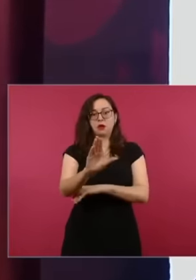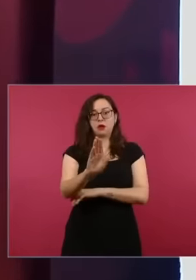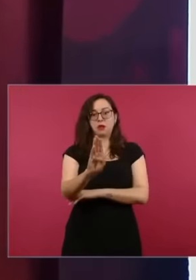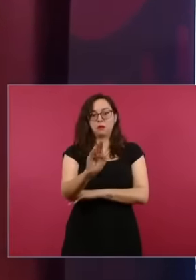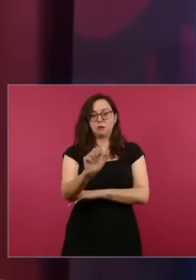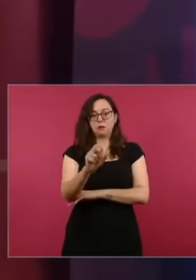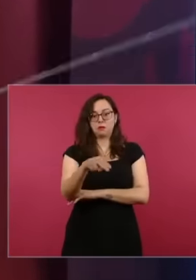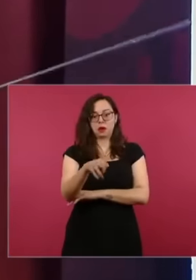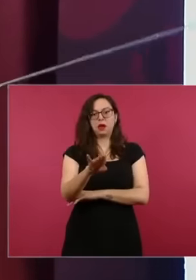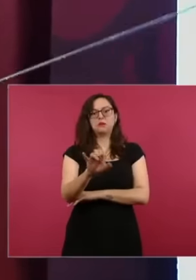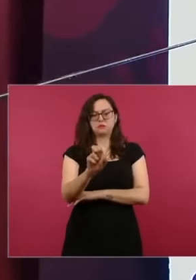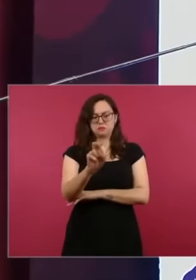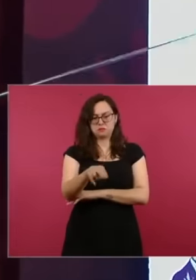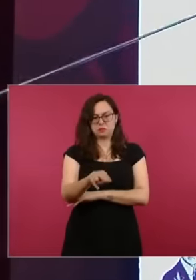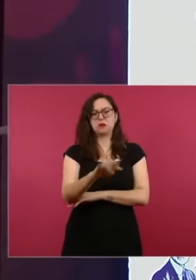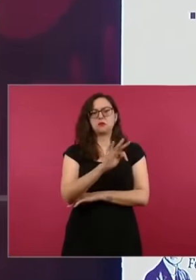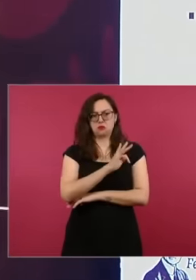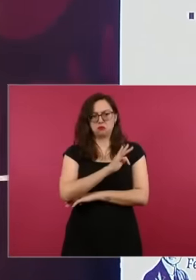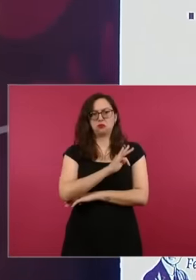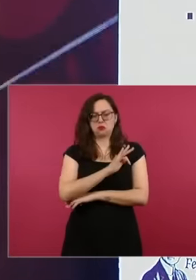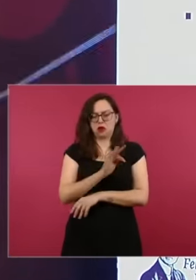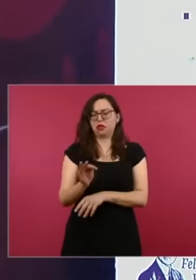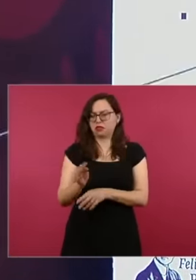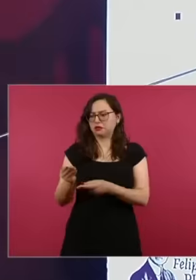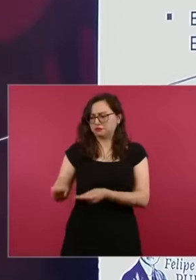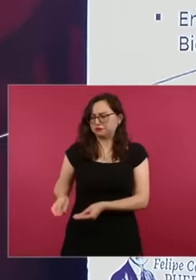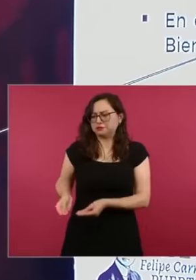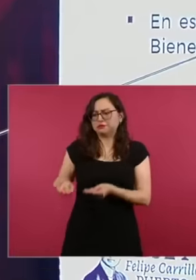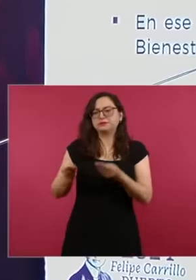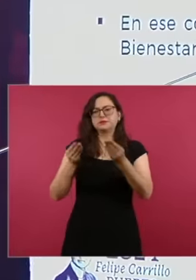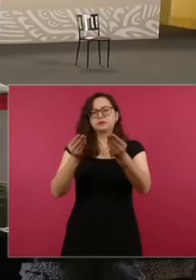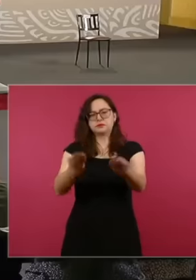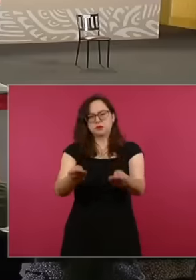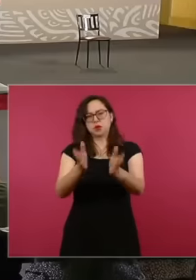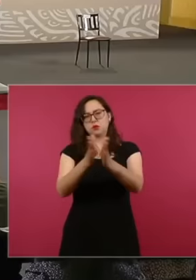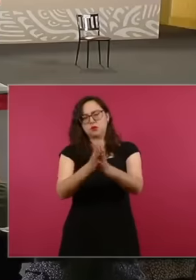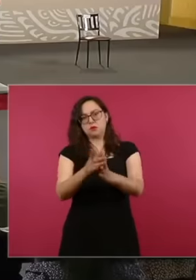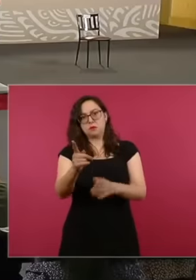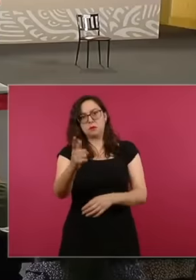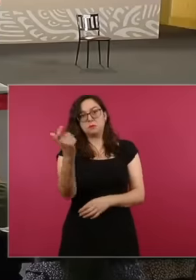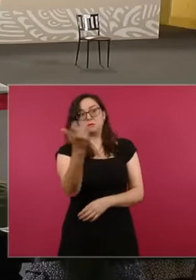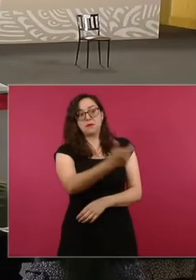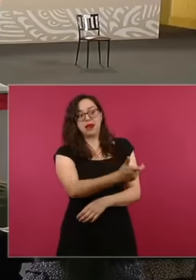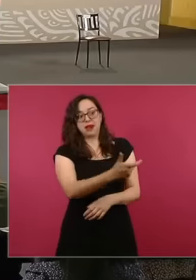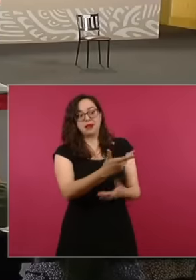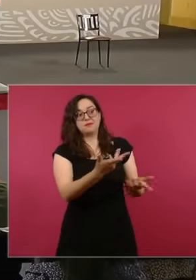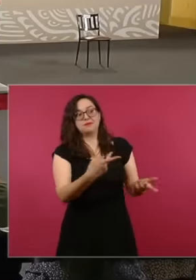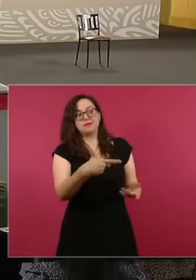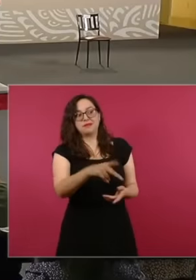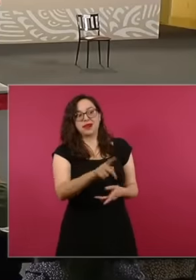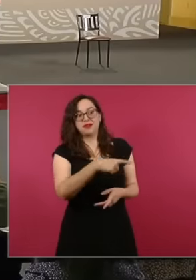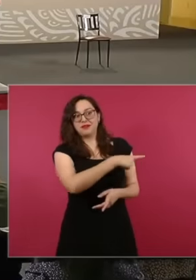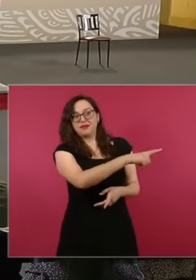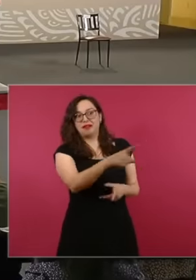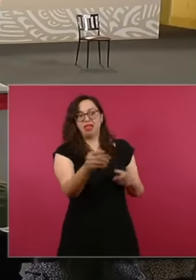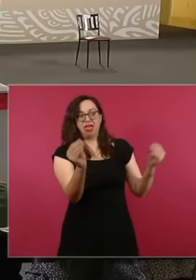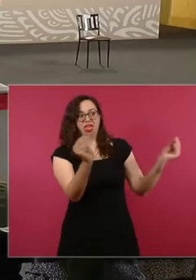to receive this type of banknote so that the judge decided who had to be paid, we did not